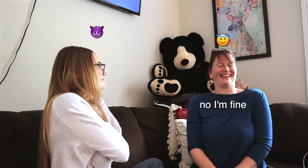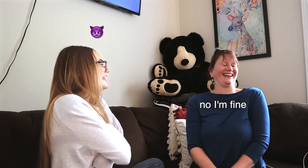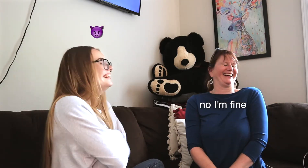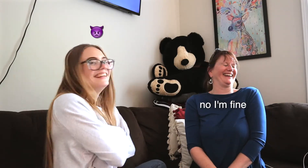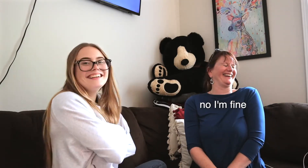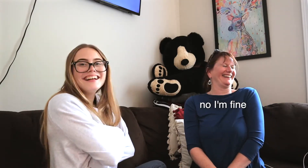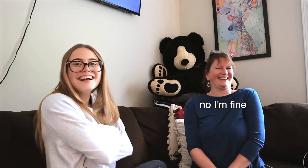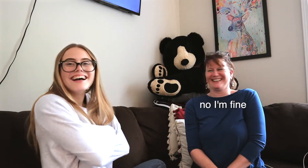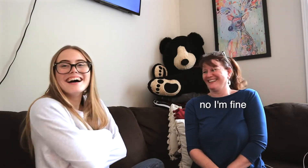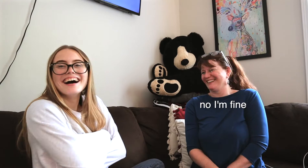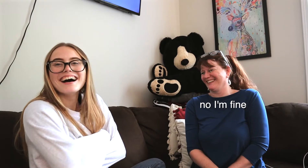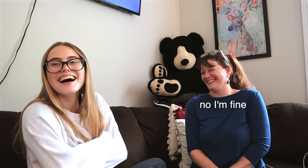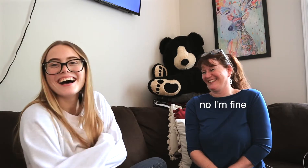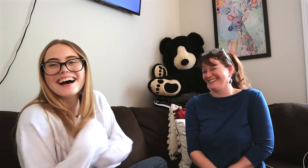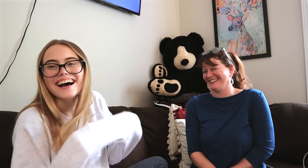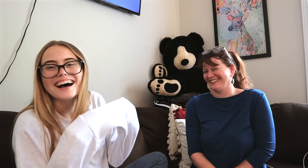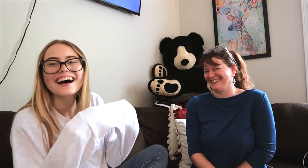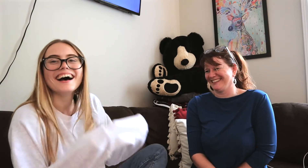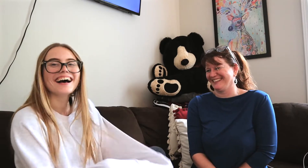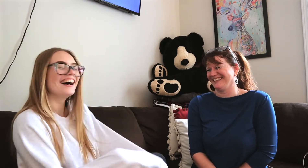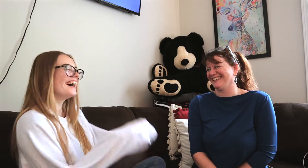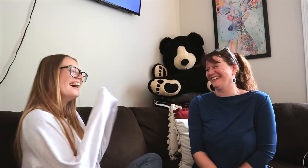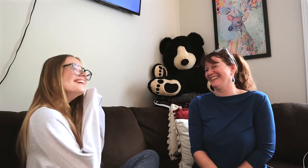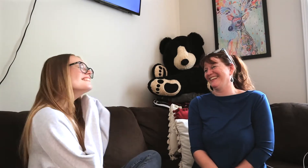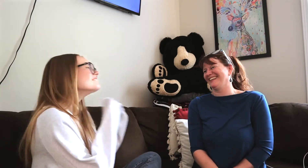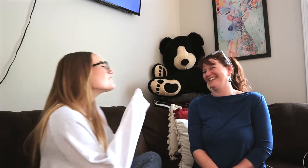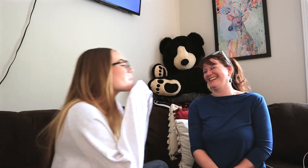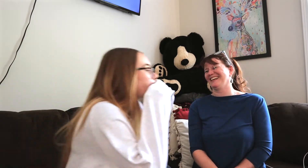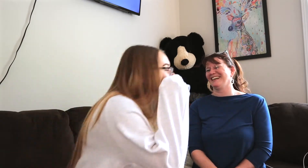*both laugh*